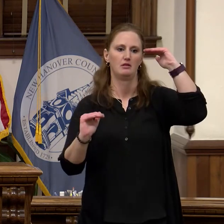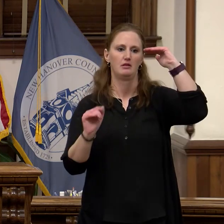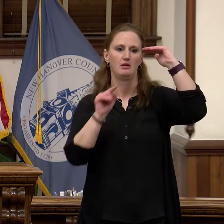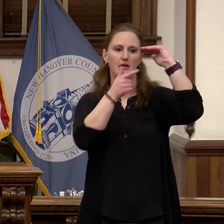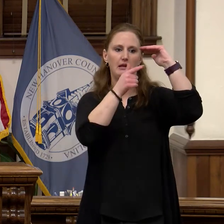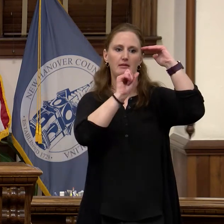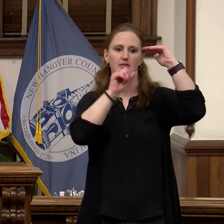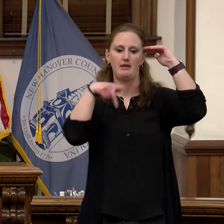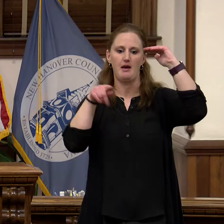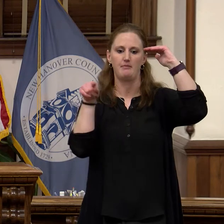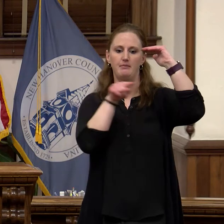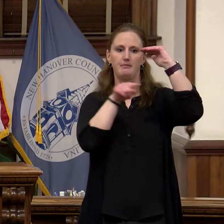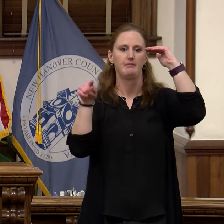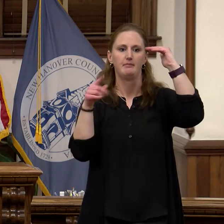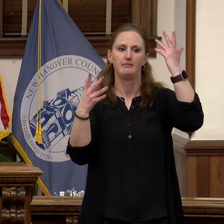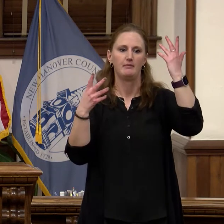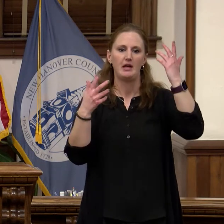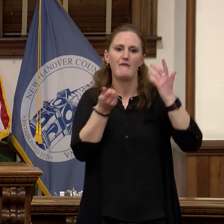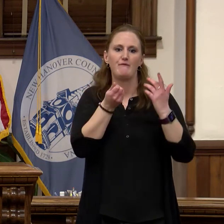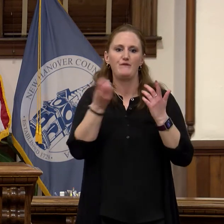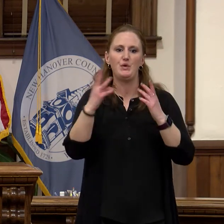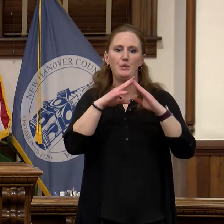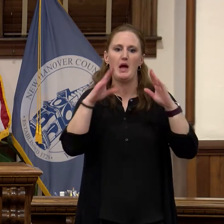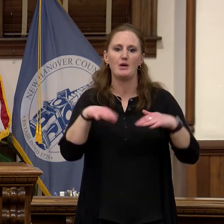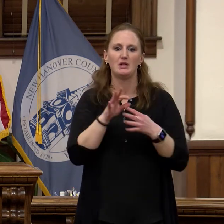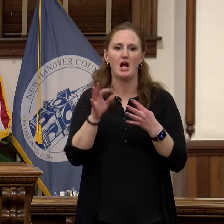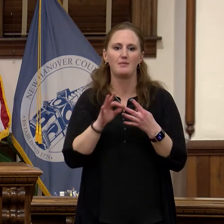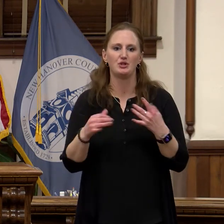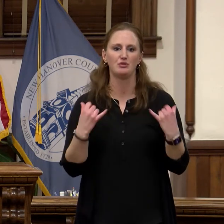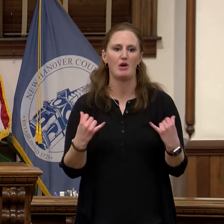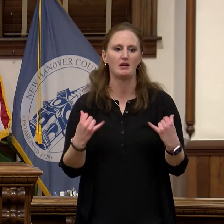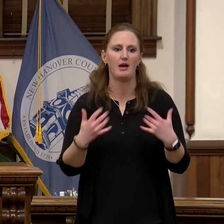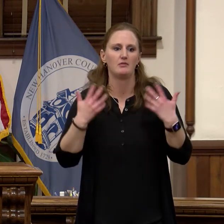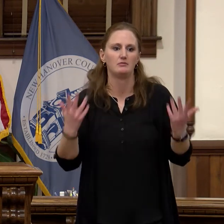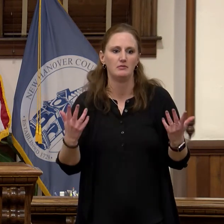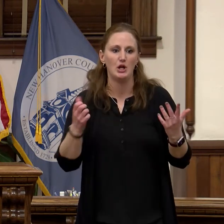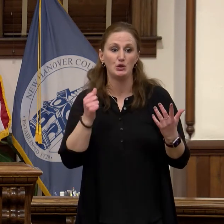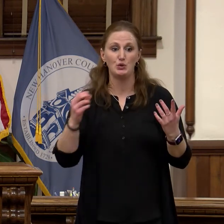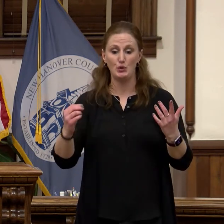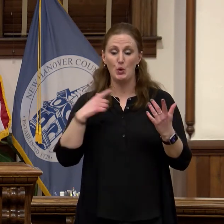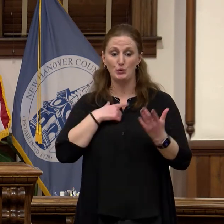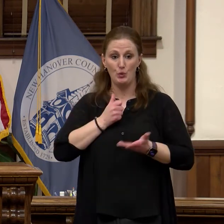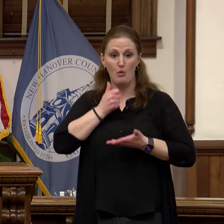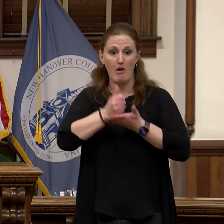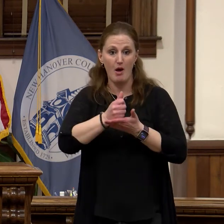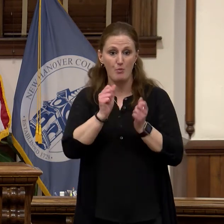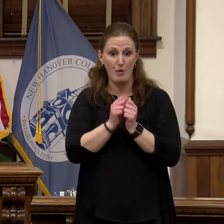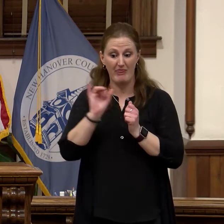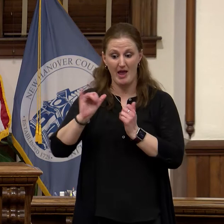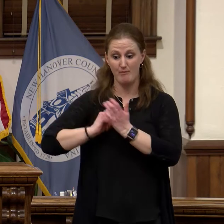housing options available to them. So to complement the existing program we are